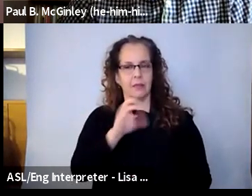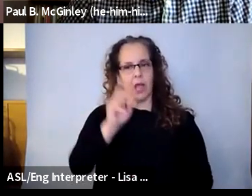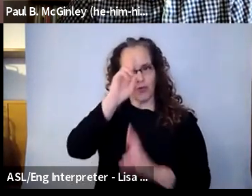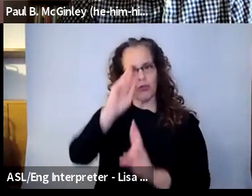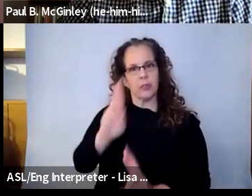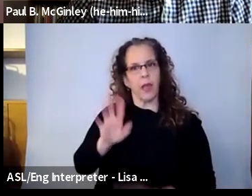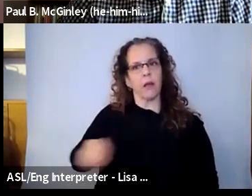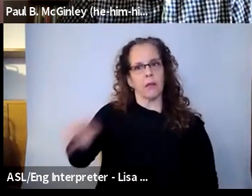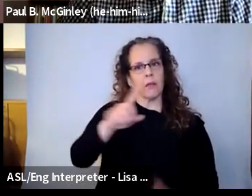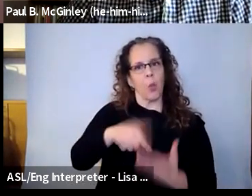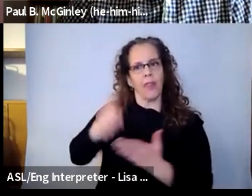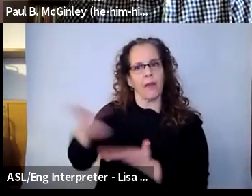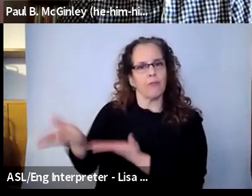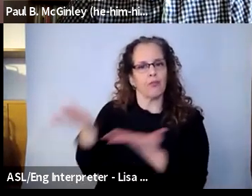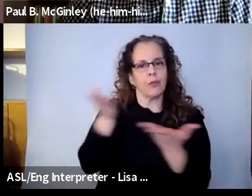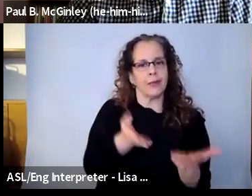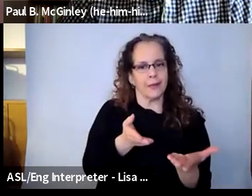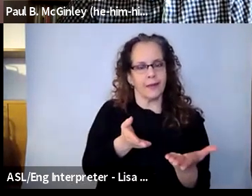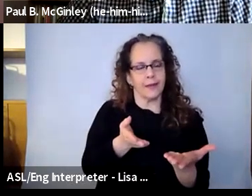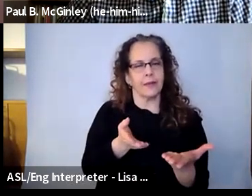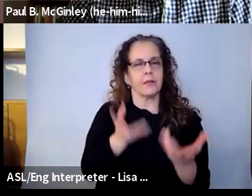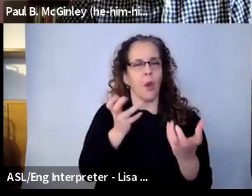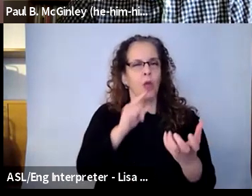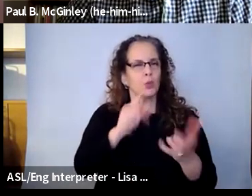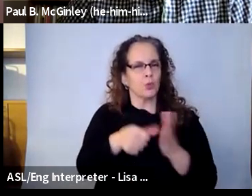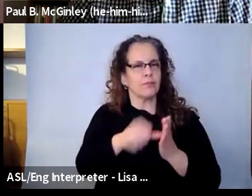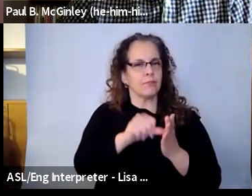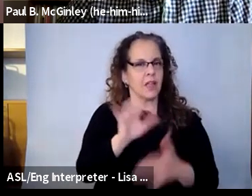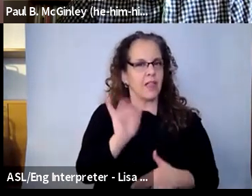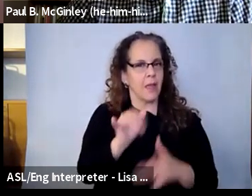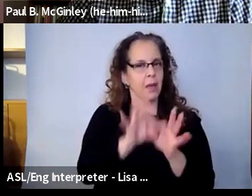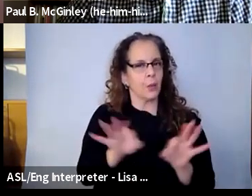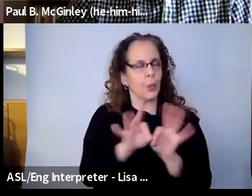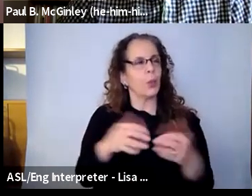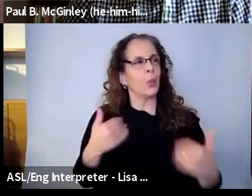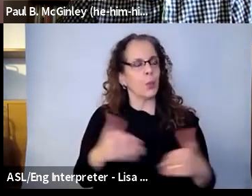well, which I really, really appreciate. So I just wanted to underscore that, before I turn the corner to say, just some